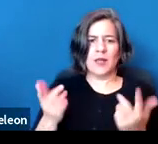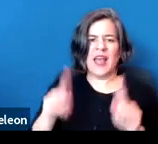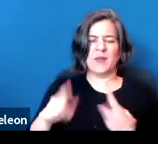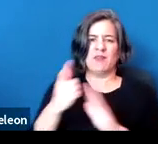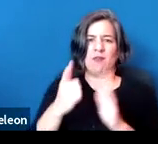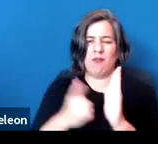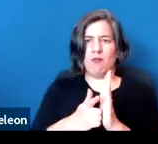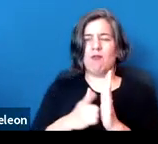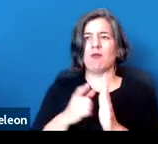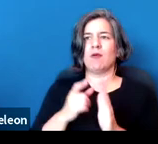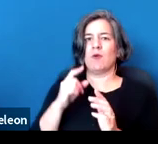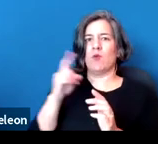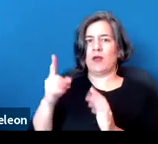of the cutting-edge legal cases